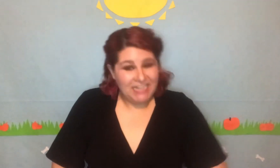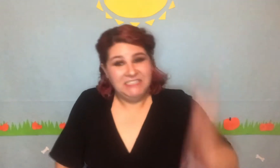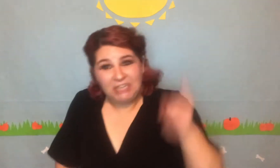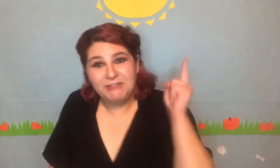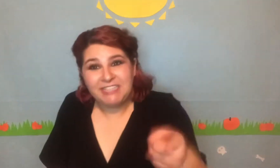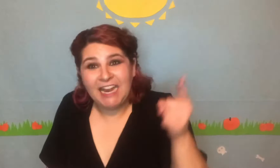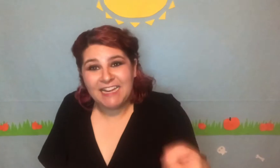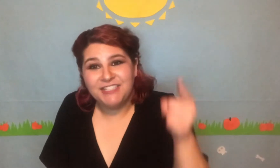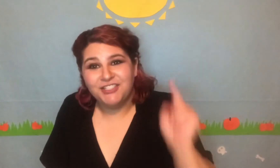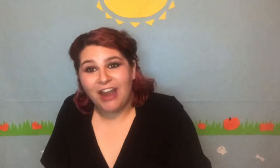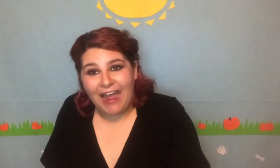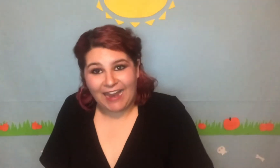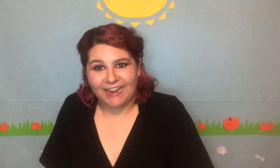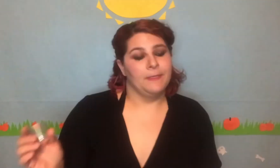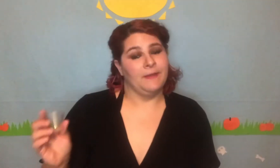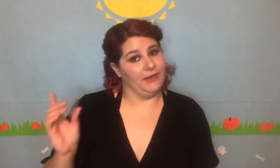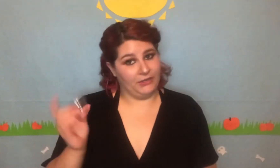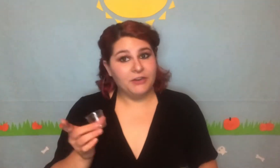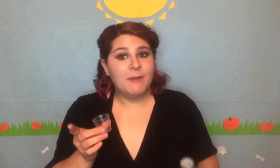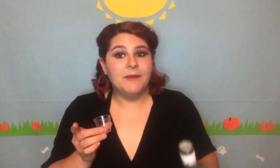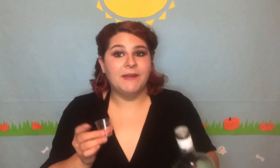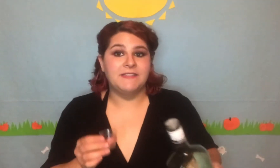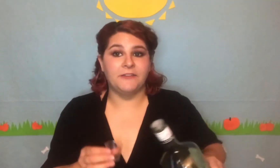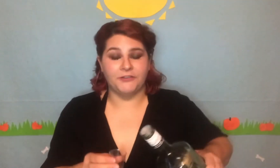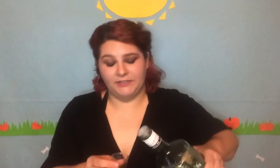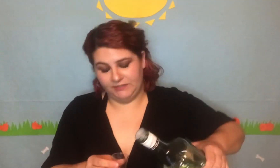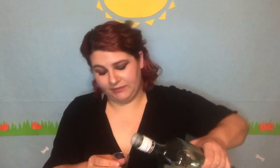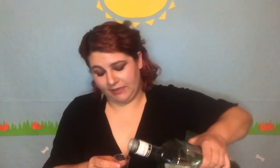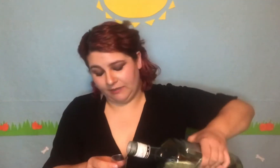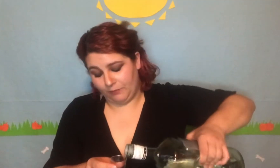Don't say I didn't try! And I could have painted myself green to look like Gamora,